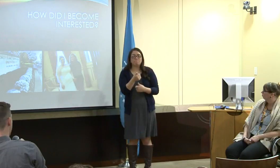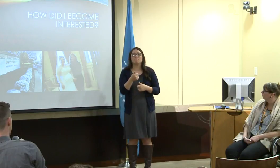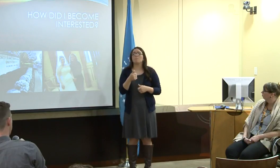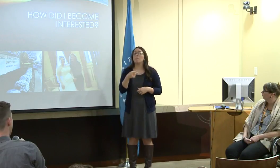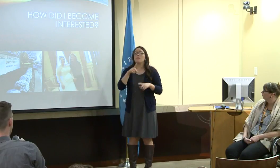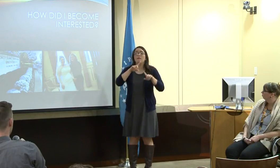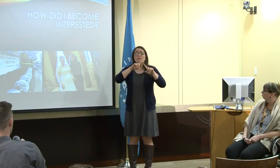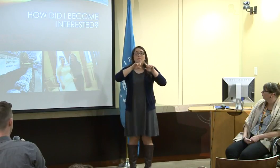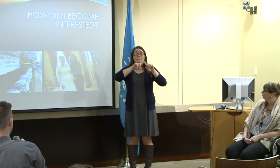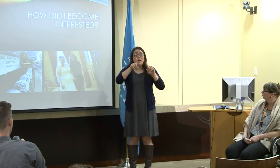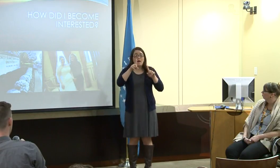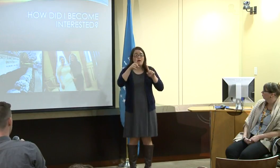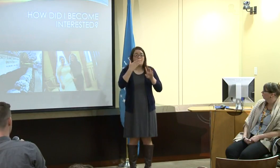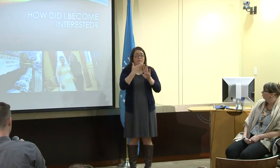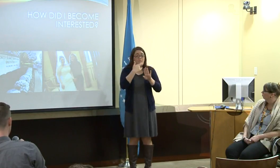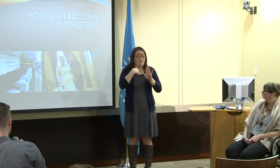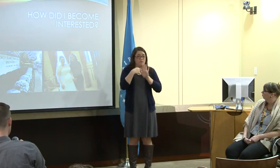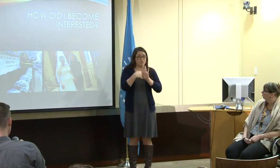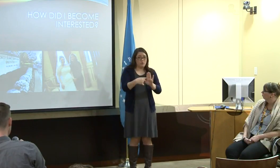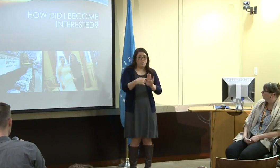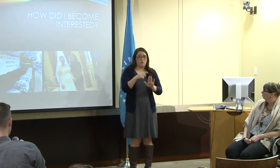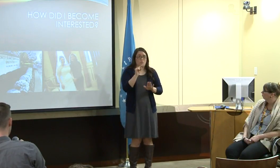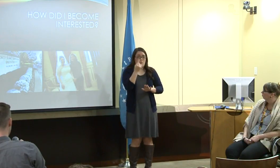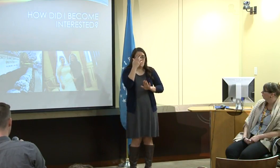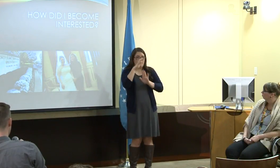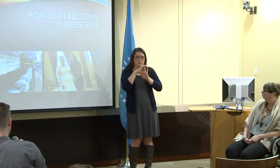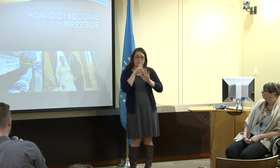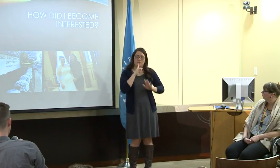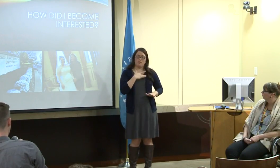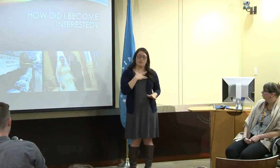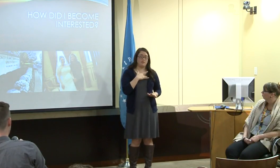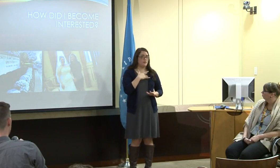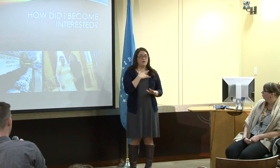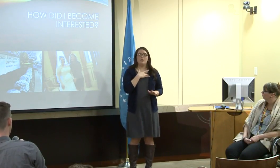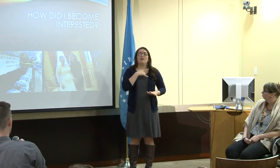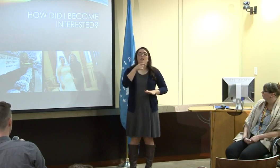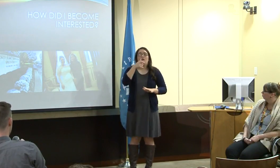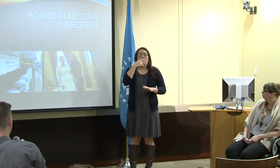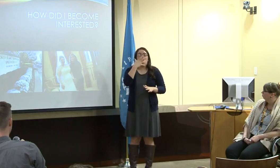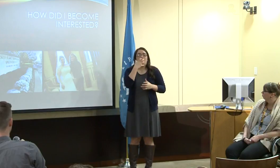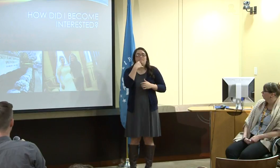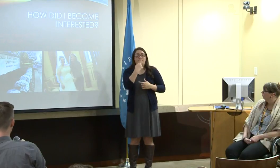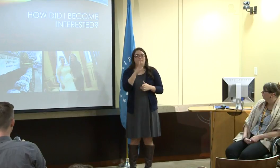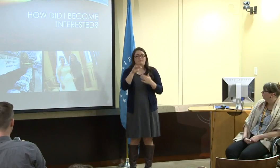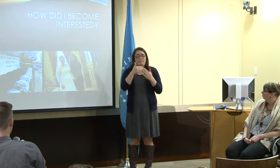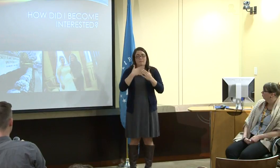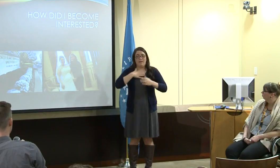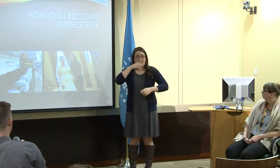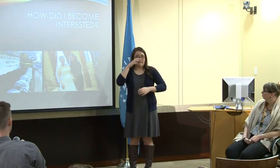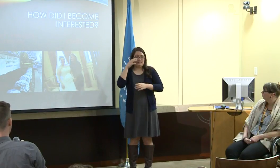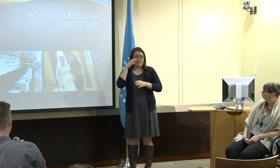of things, and that piqued my interest. Before I want to show you one of these pictures that really mean something to me,